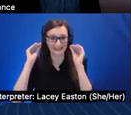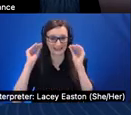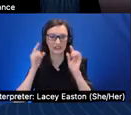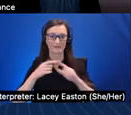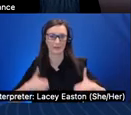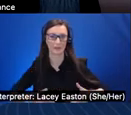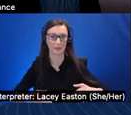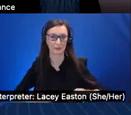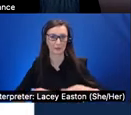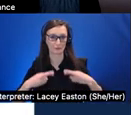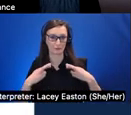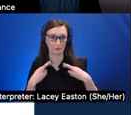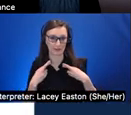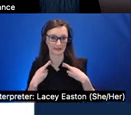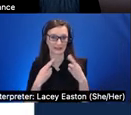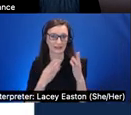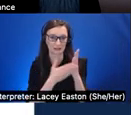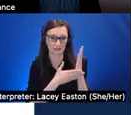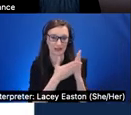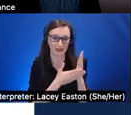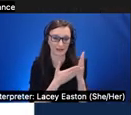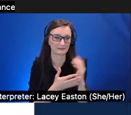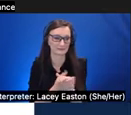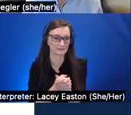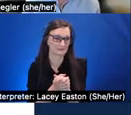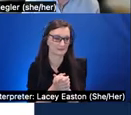maybe specifically we'll see uh but i'd like to turn it over to i know